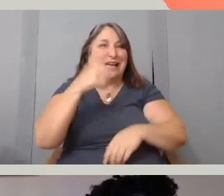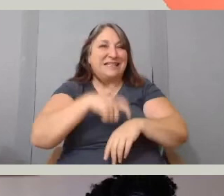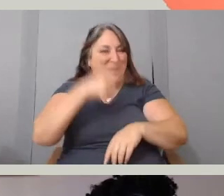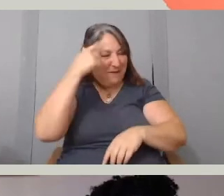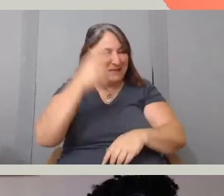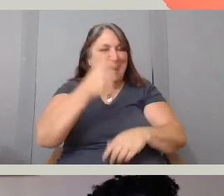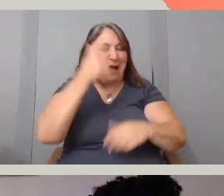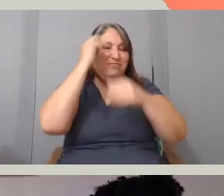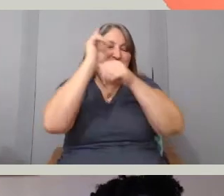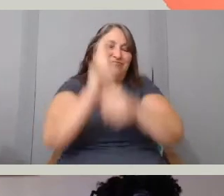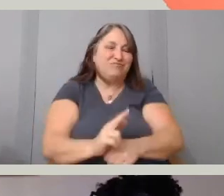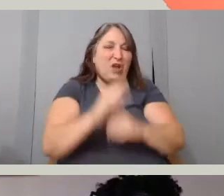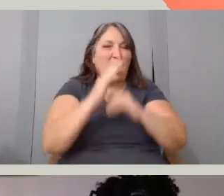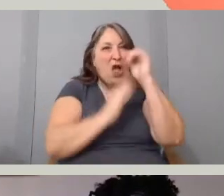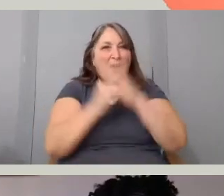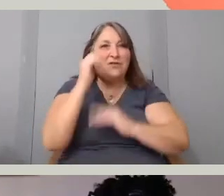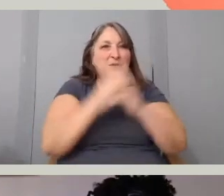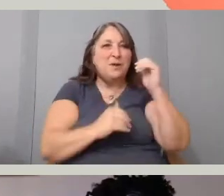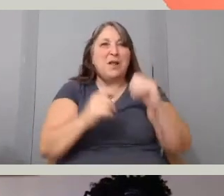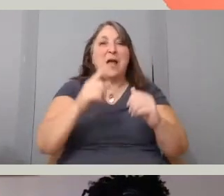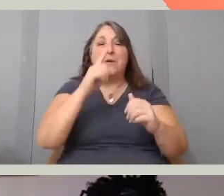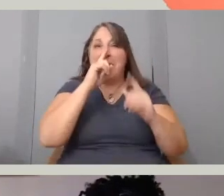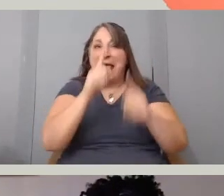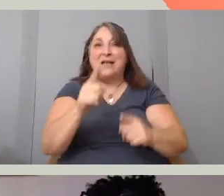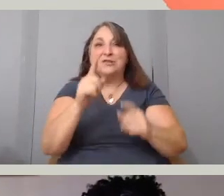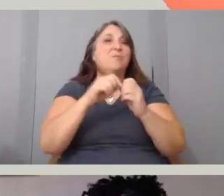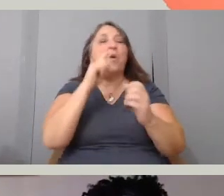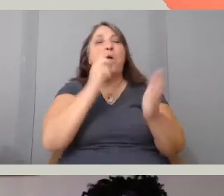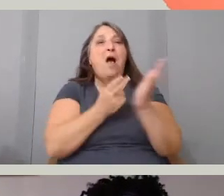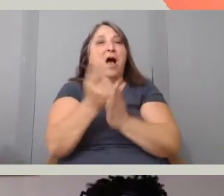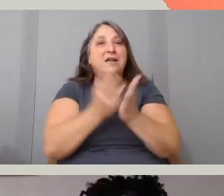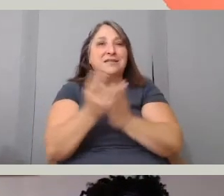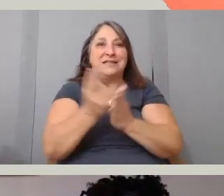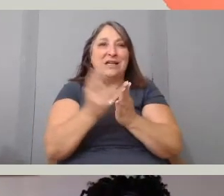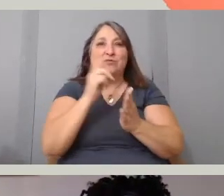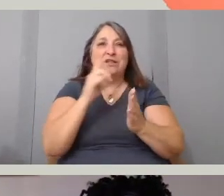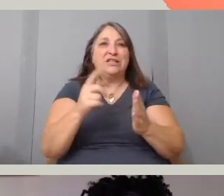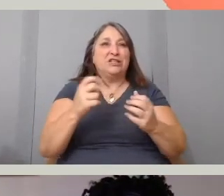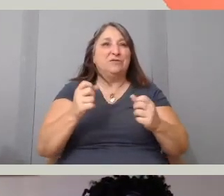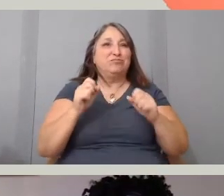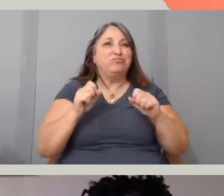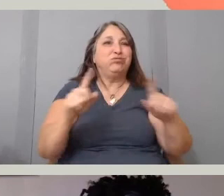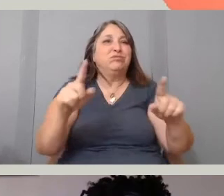a thousand times more honestly and almost off the cuff. So don't be scared of coming back to things.